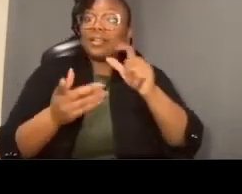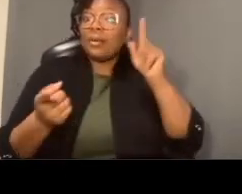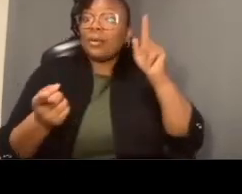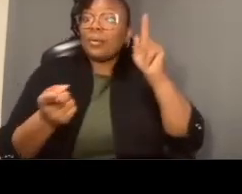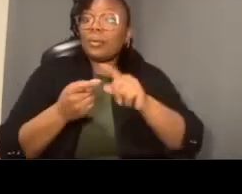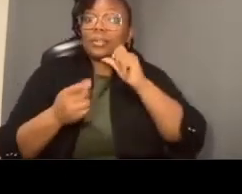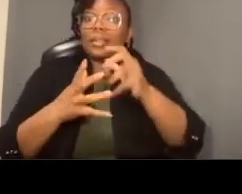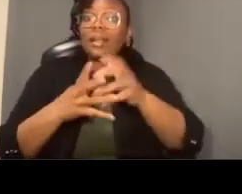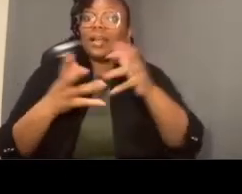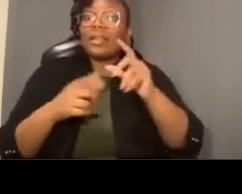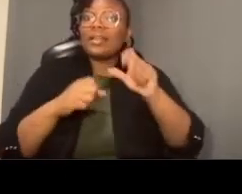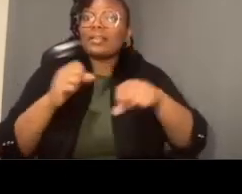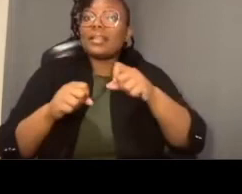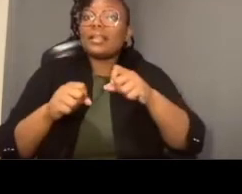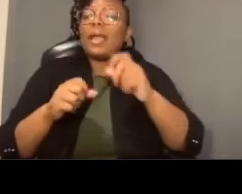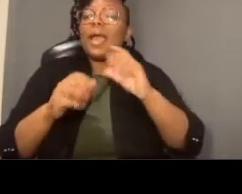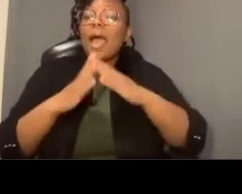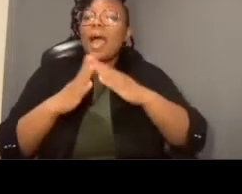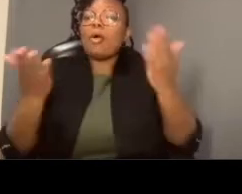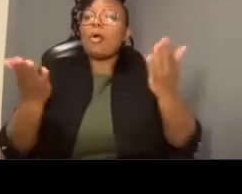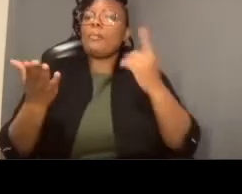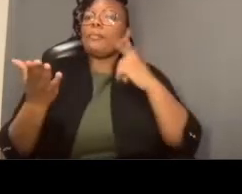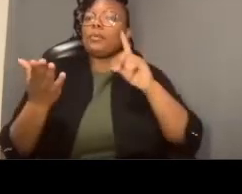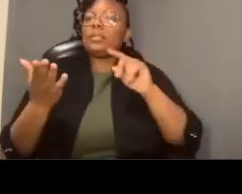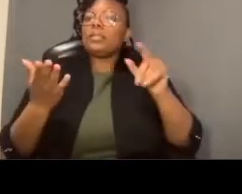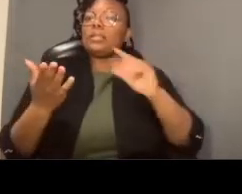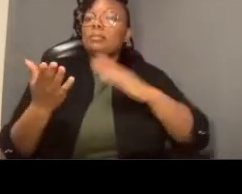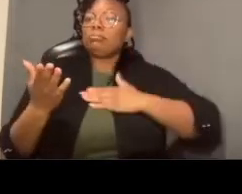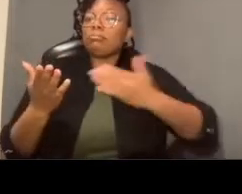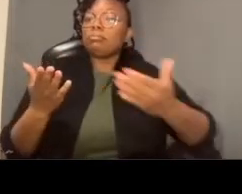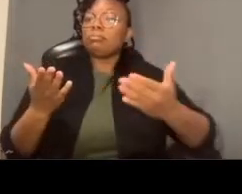um david let me just try to answer one or two of your questions um